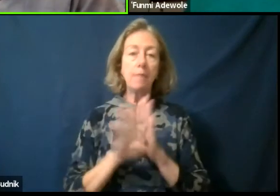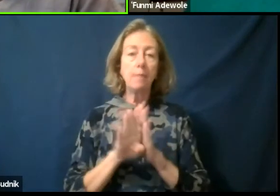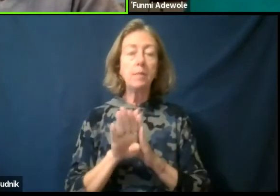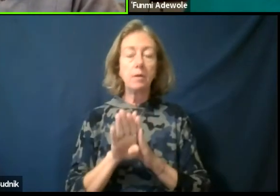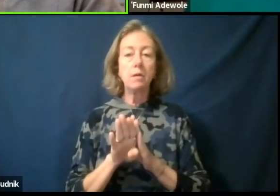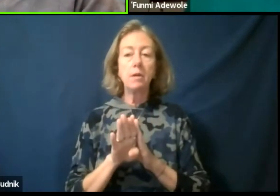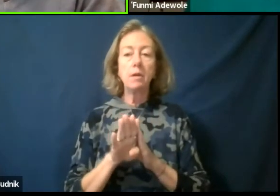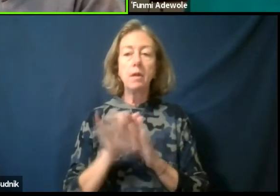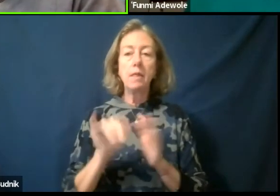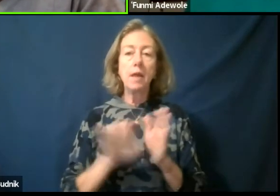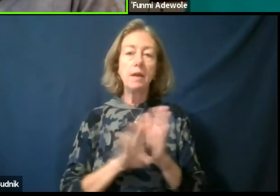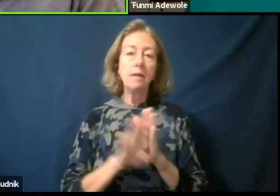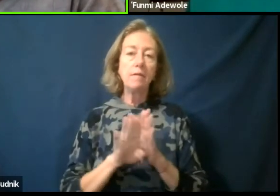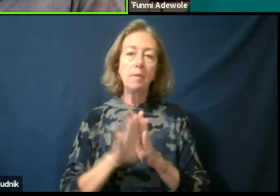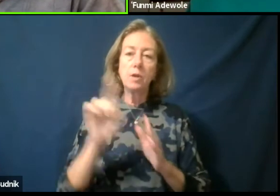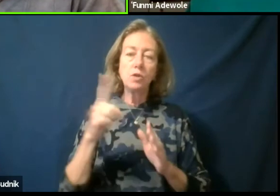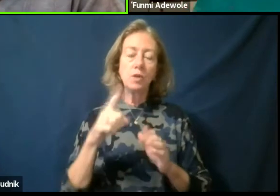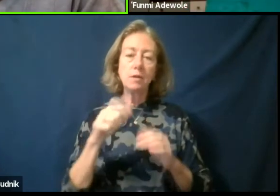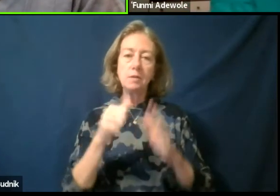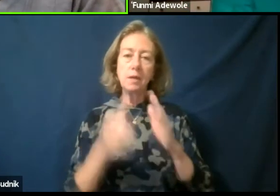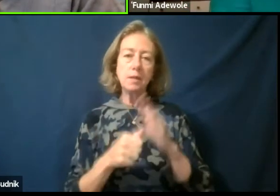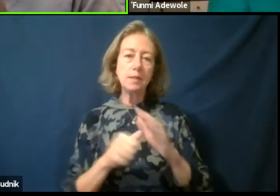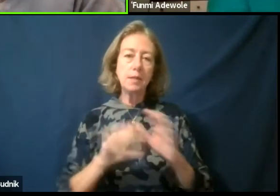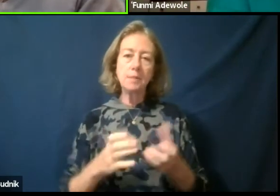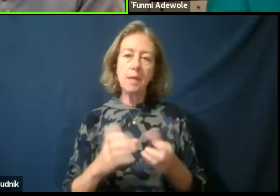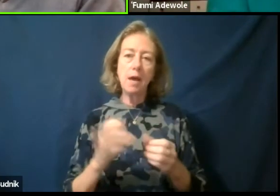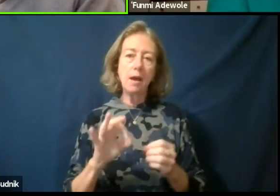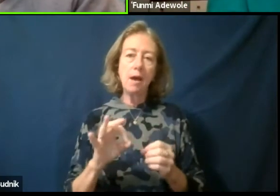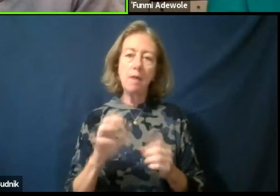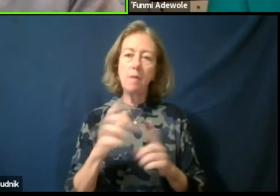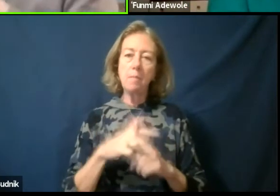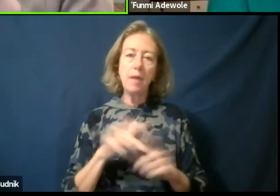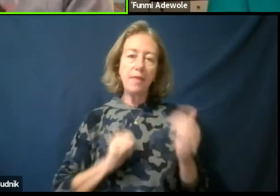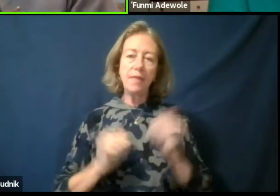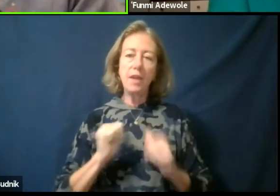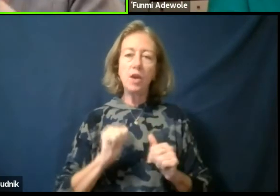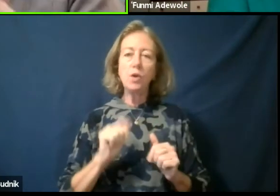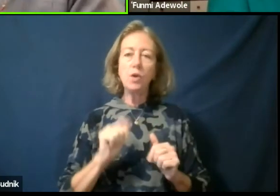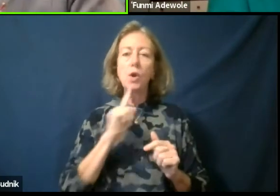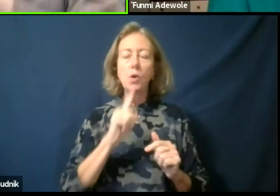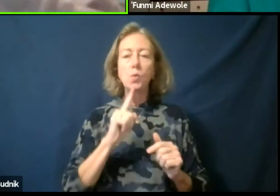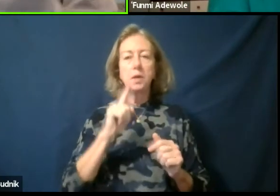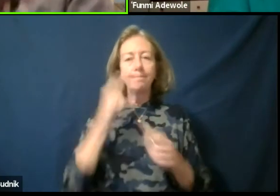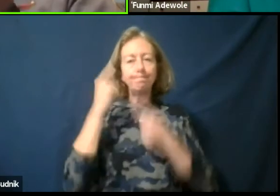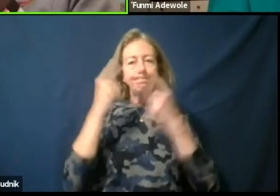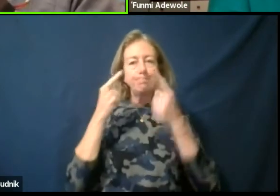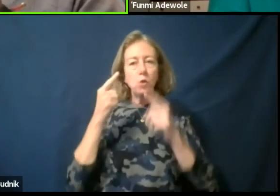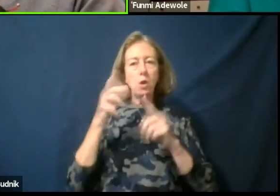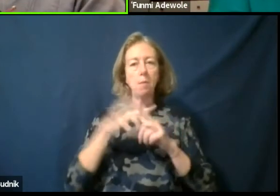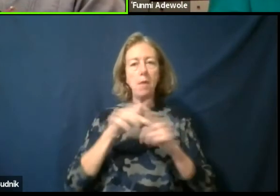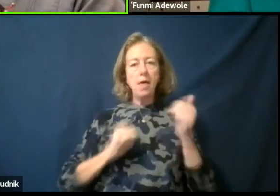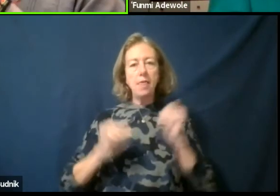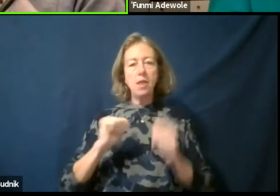is just a subset of applied theater. It is really considered applied theater as extra anything you know, as extra,